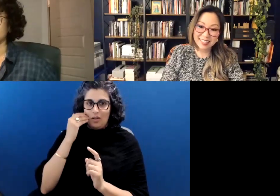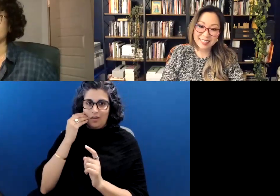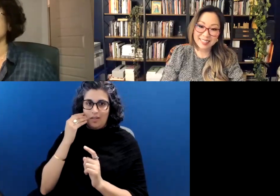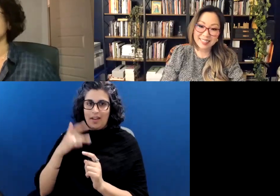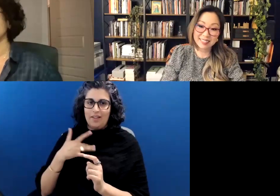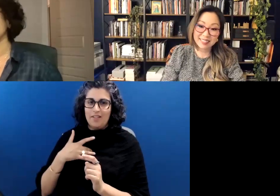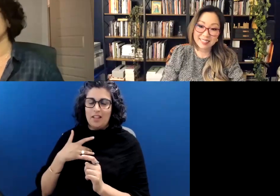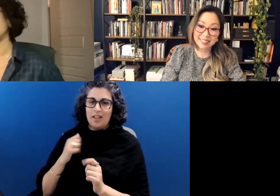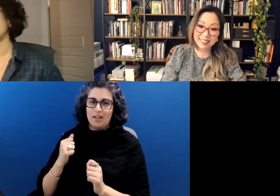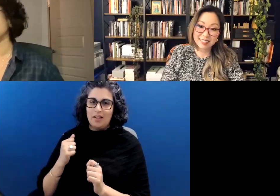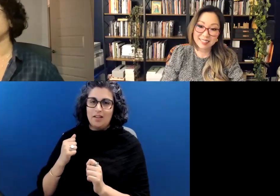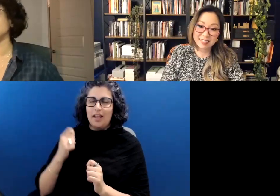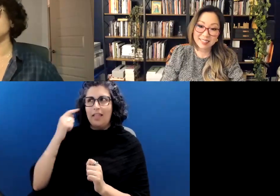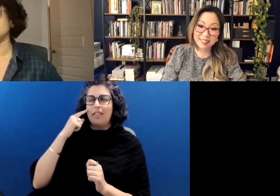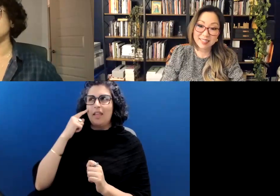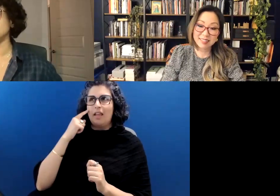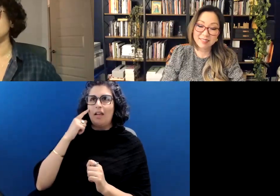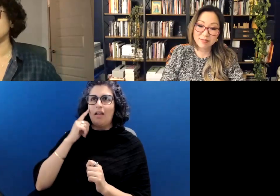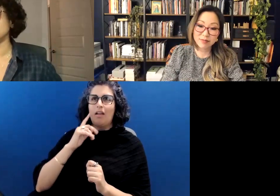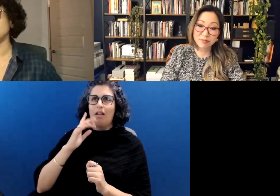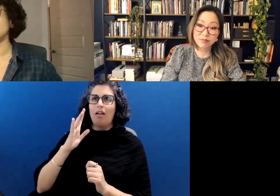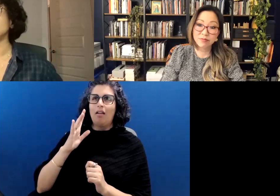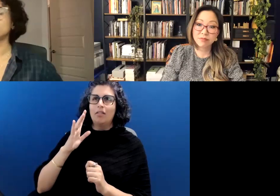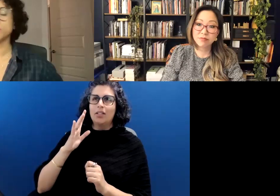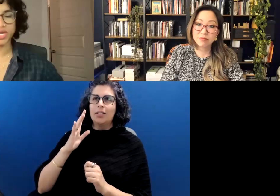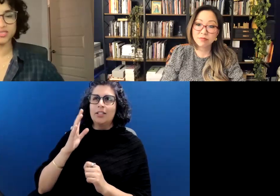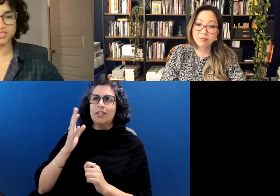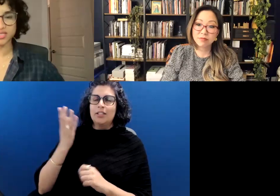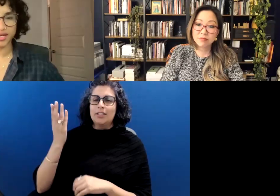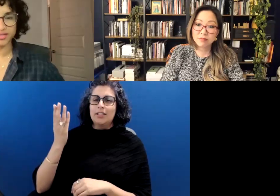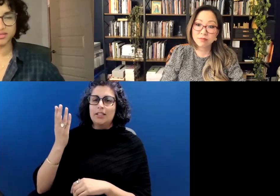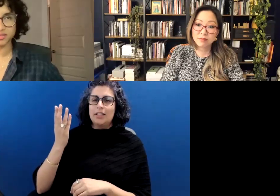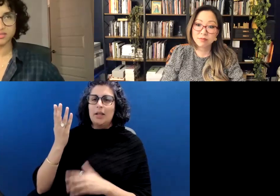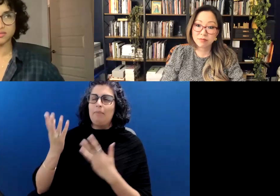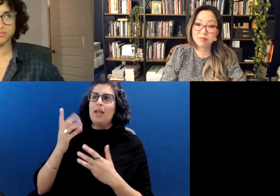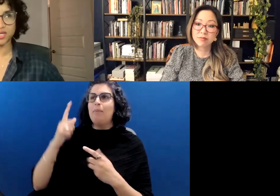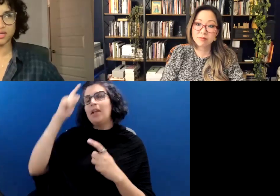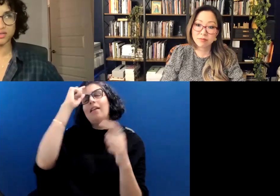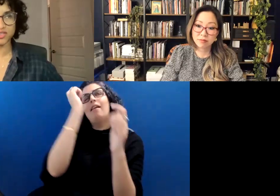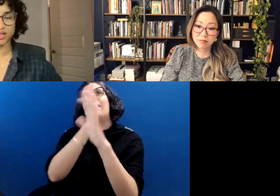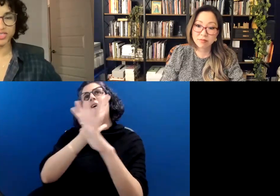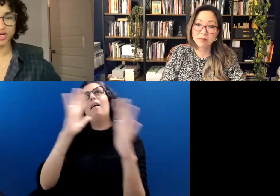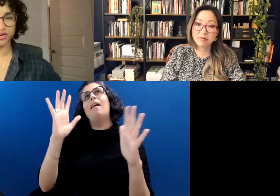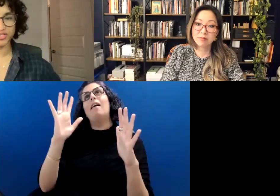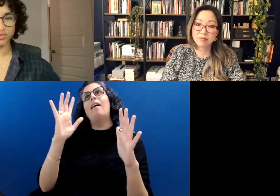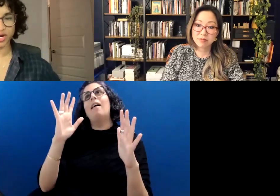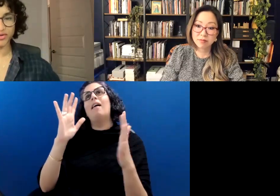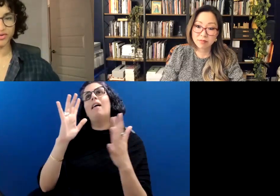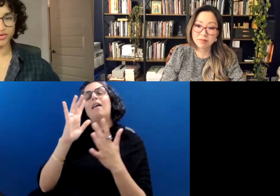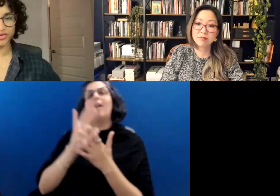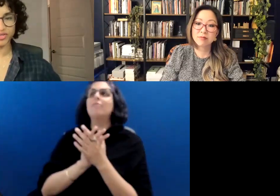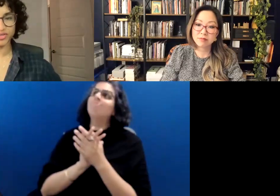I think there was a period where I really maybe romanticized. being solitary as a writer,